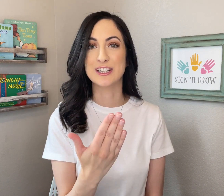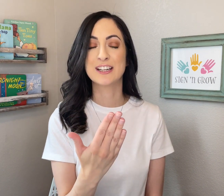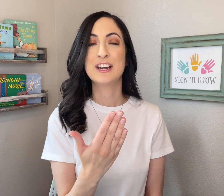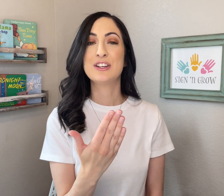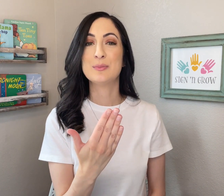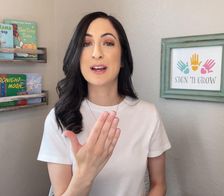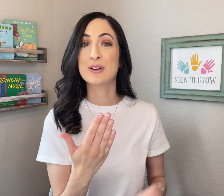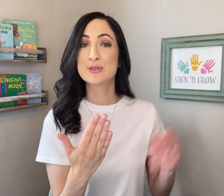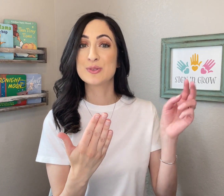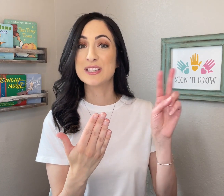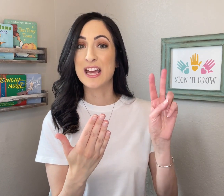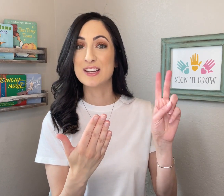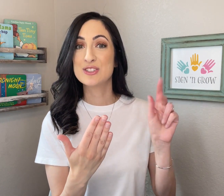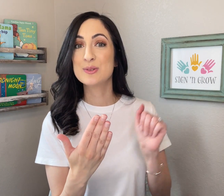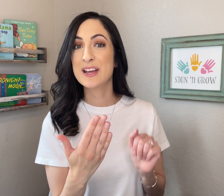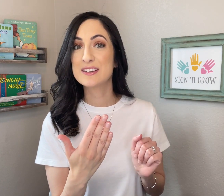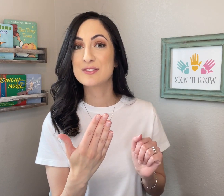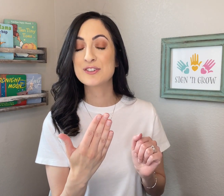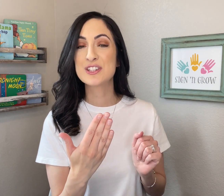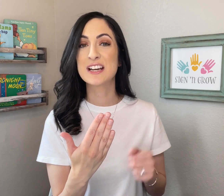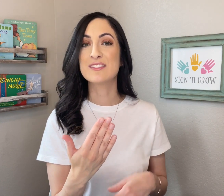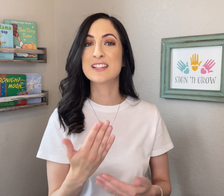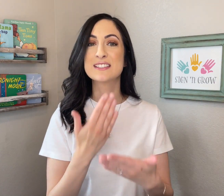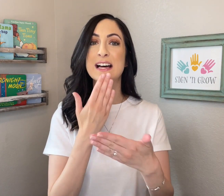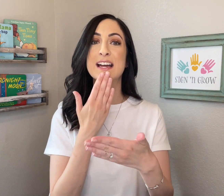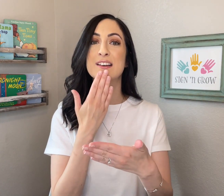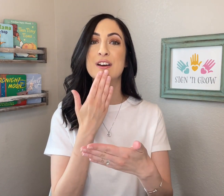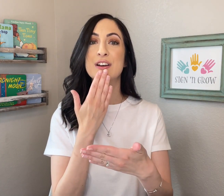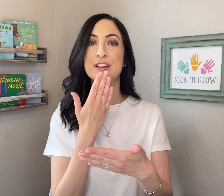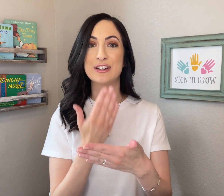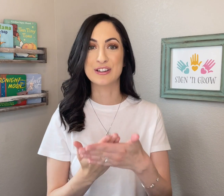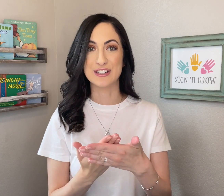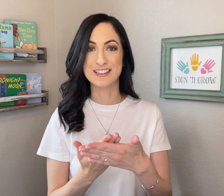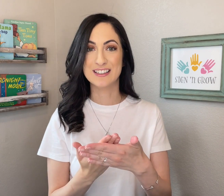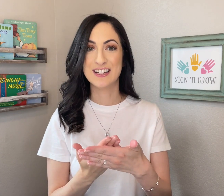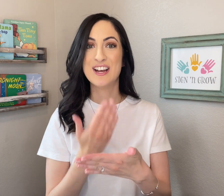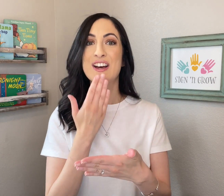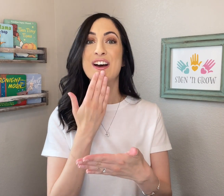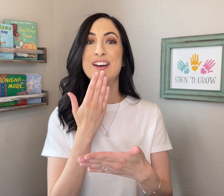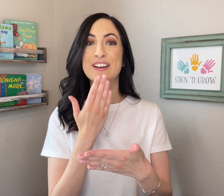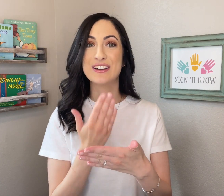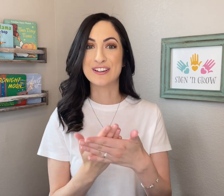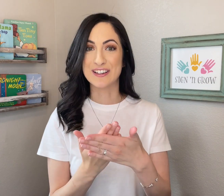You might also see a two-handed version of this sign. GOOD. GOOD.